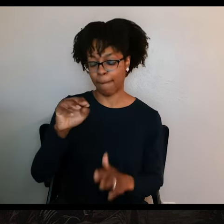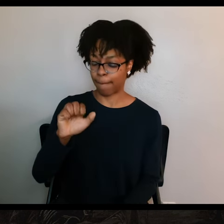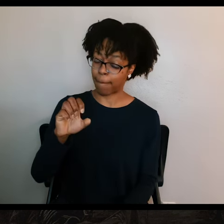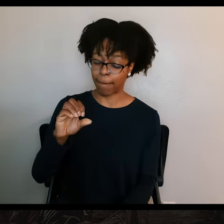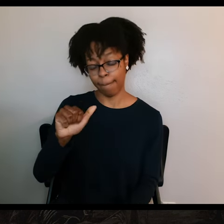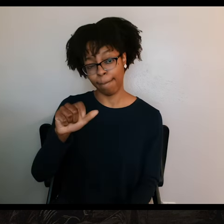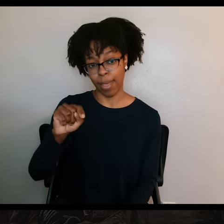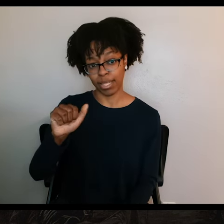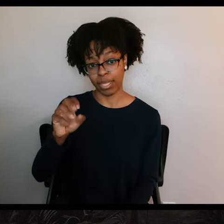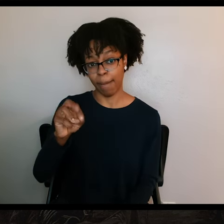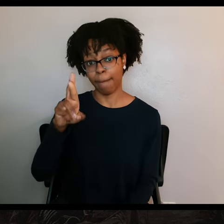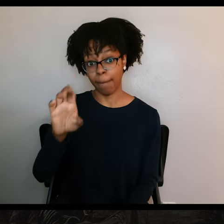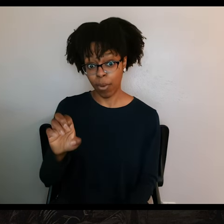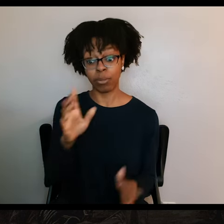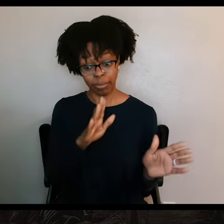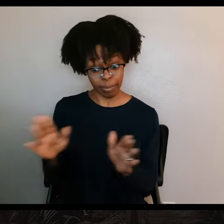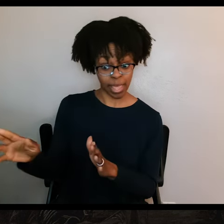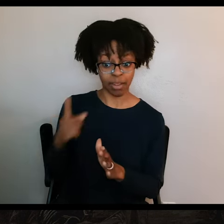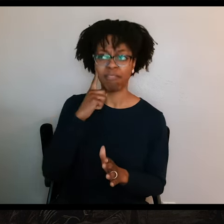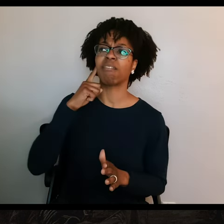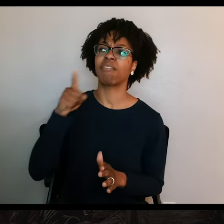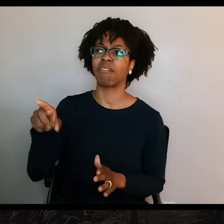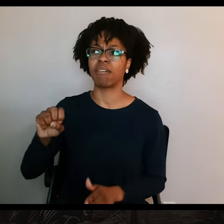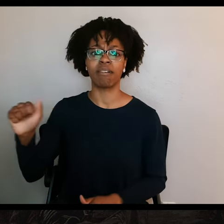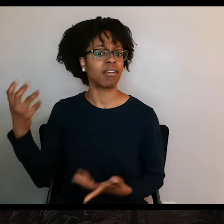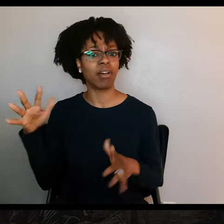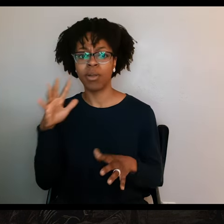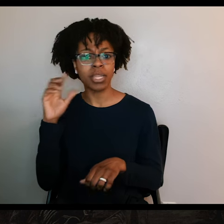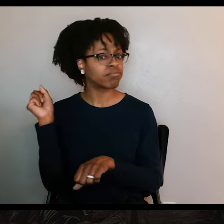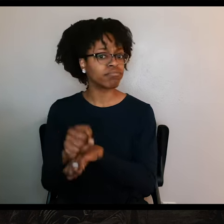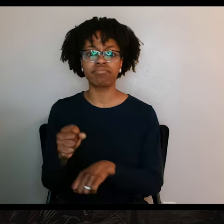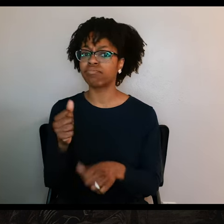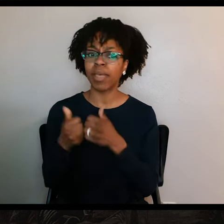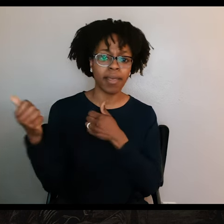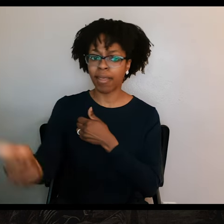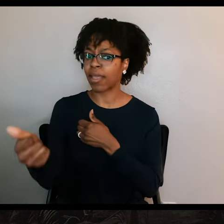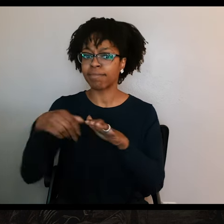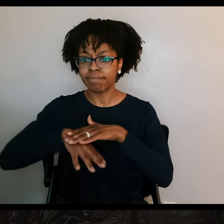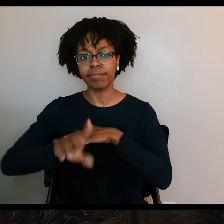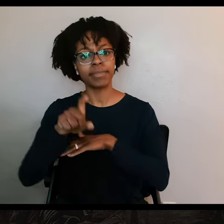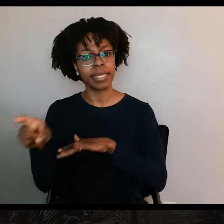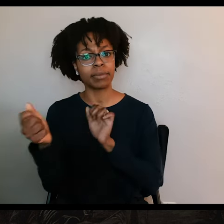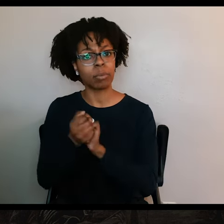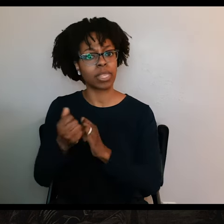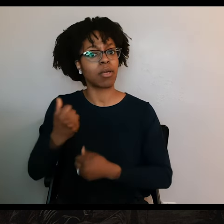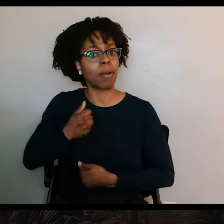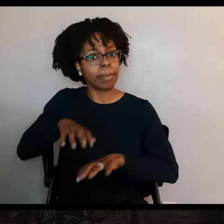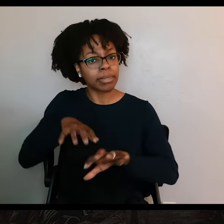he suddenly received word that Santa Anna had beat him to the punch and had entered Texas with his armies. And that changed things pretty dramatically.